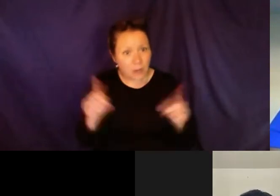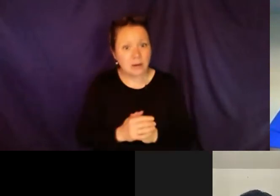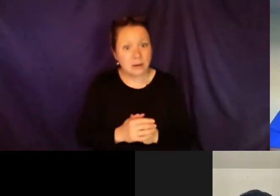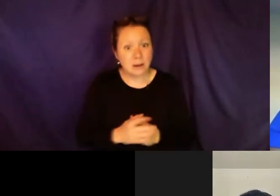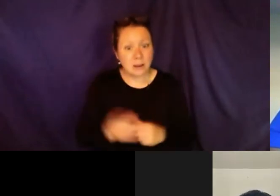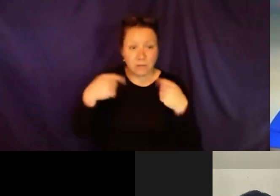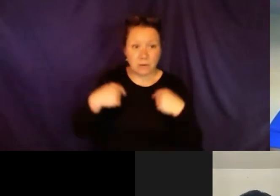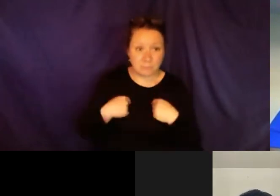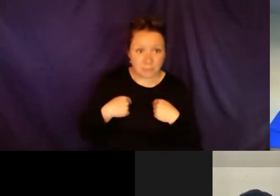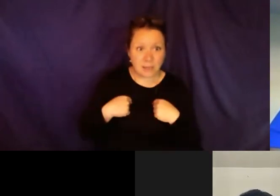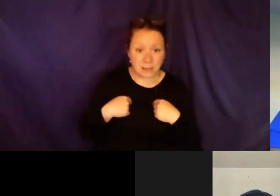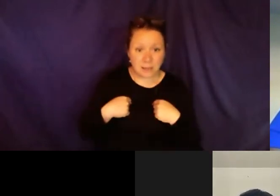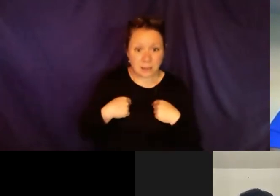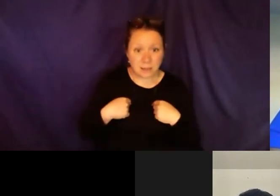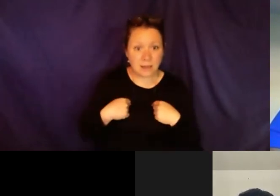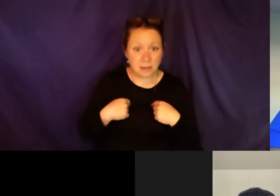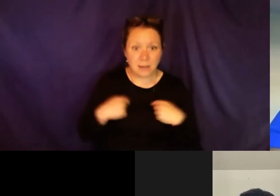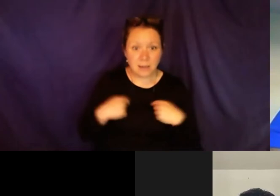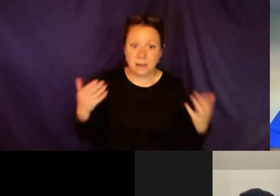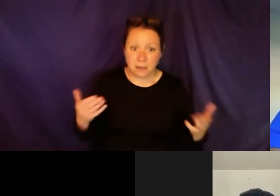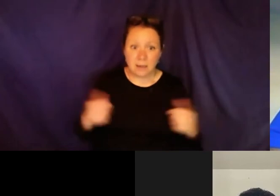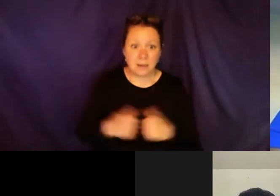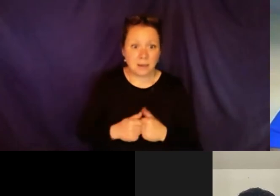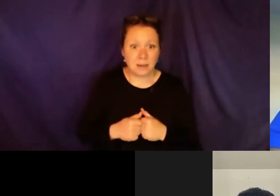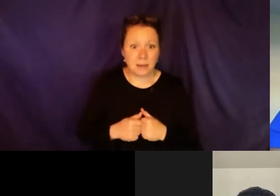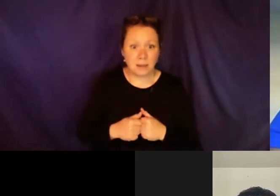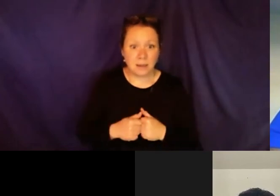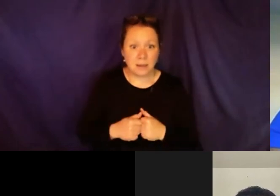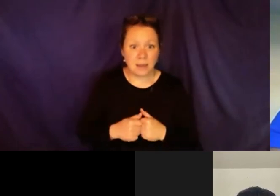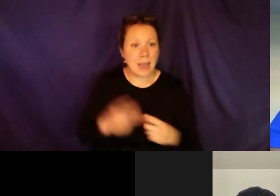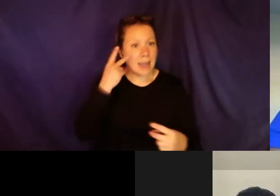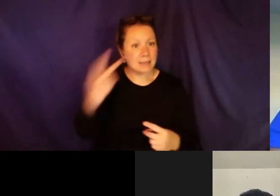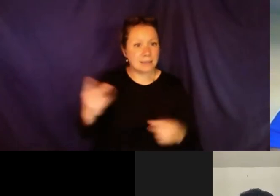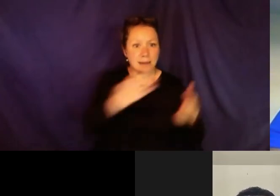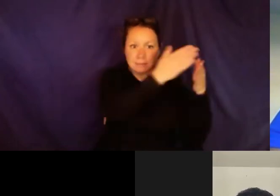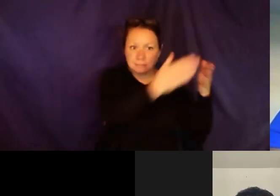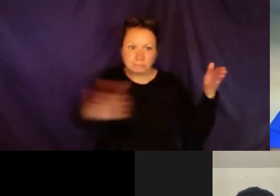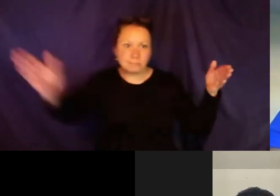when your voice is heard you will get noticed. It takes action and it will work. For me,